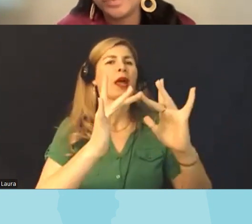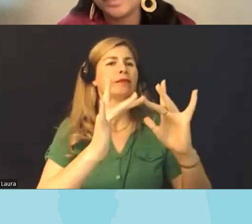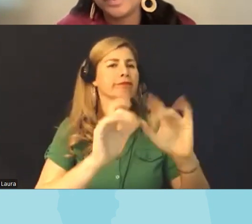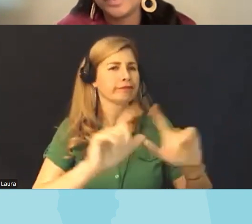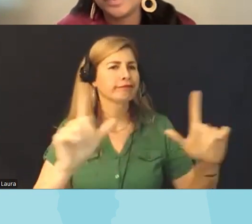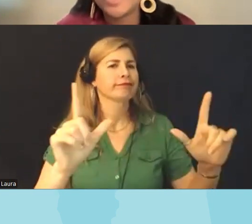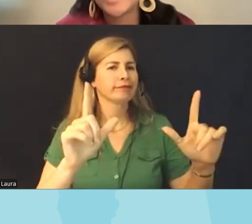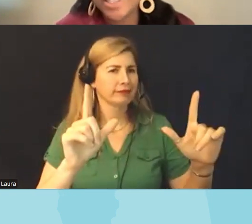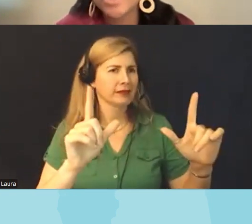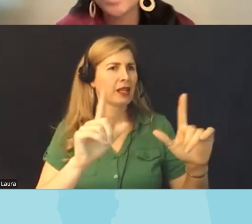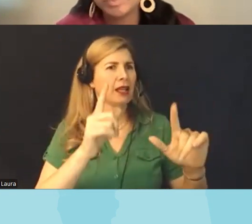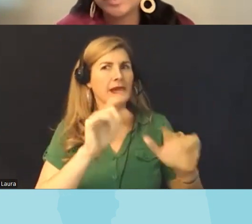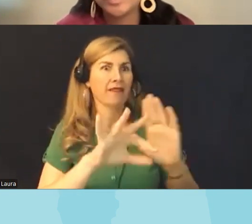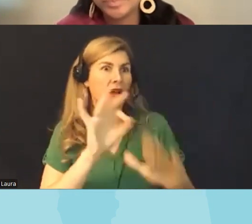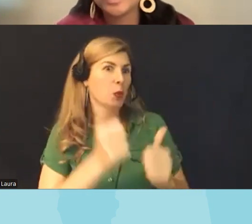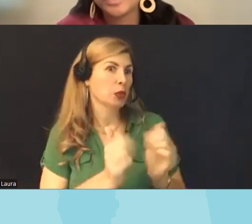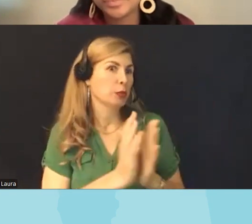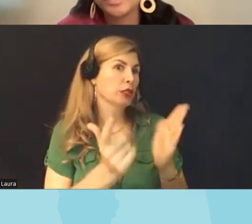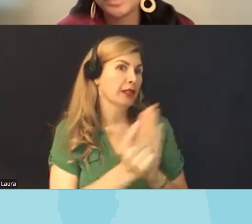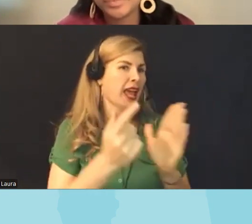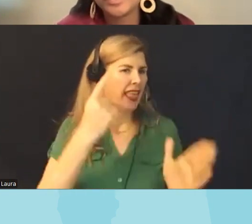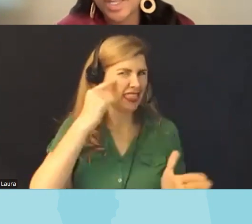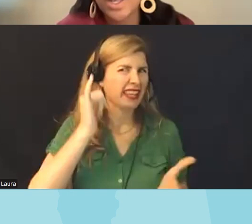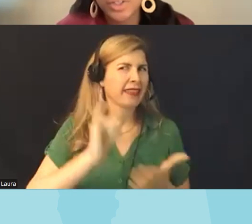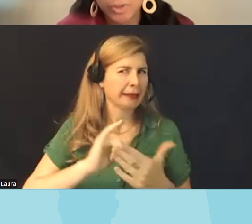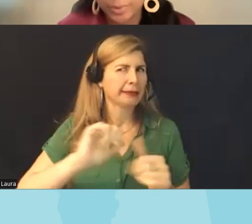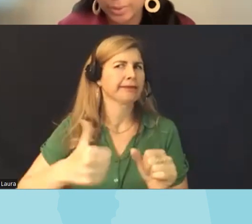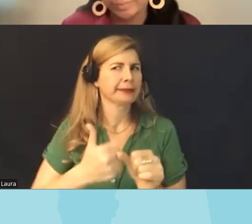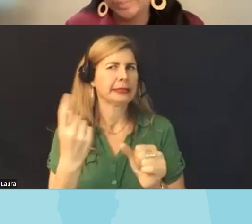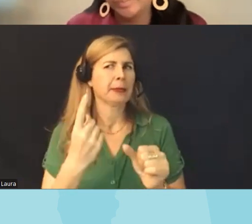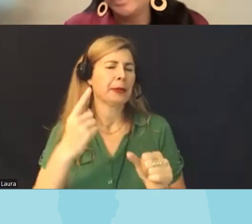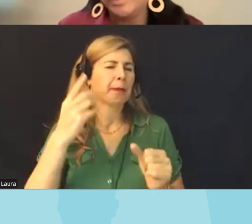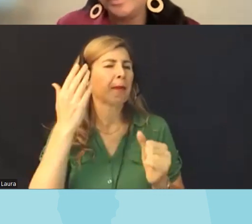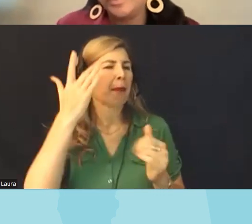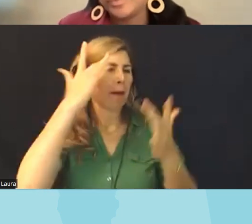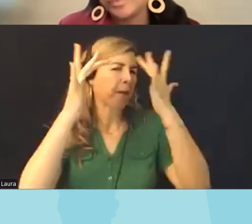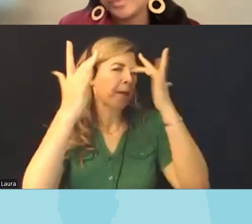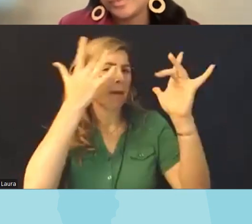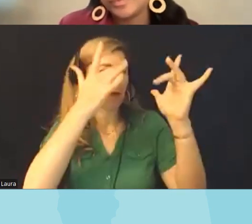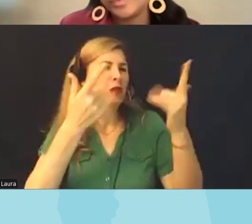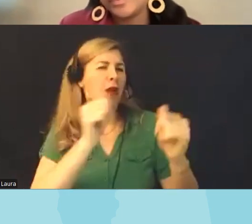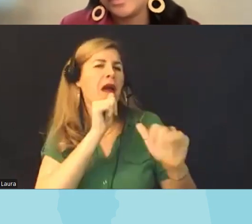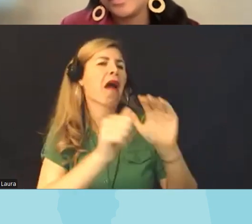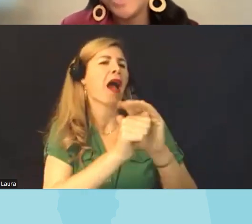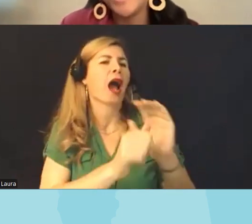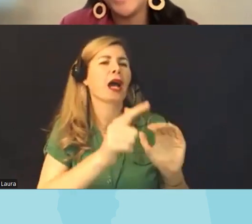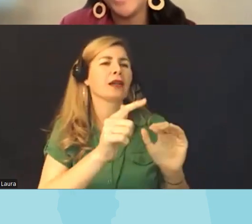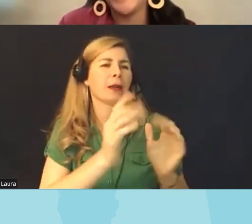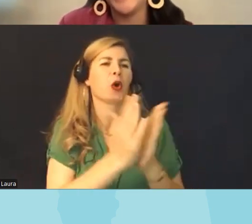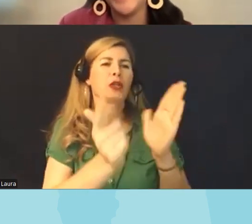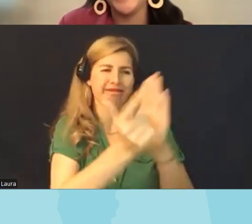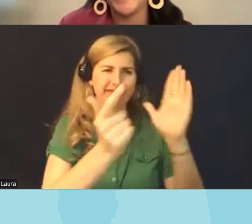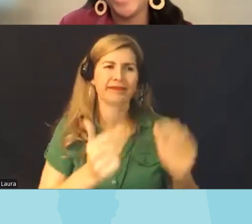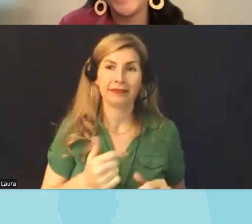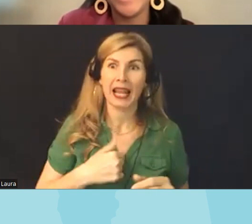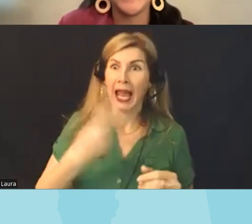by Design from from from others yeah I'm seeing a lot of nods and yeses from panelists I think that